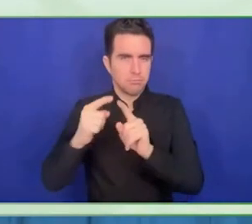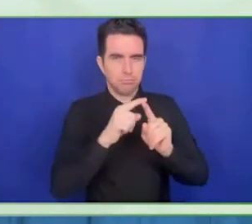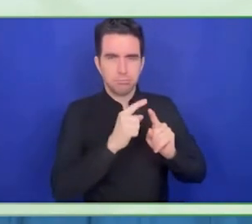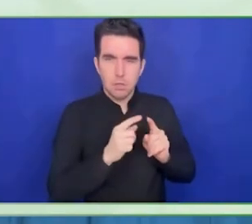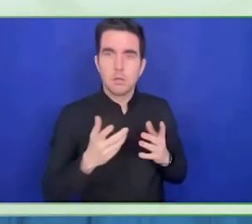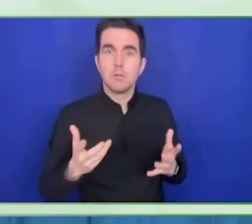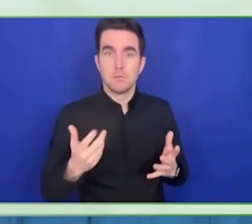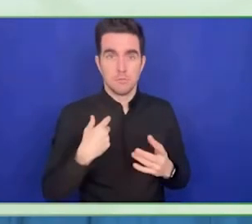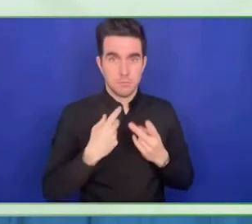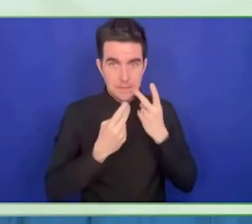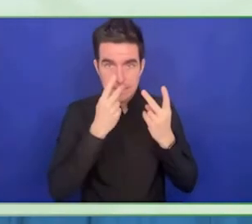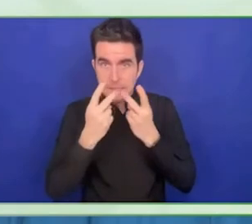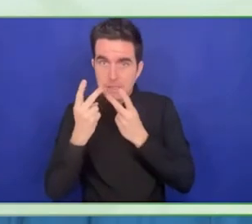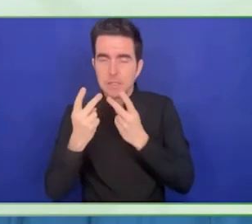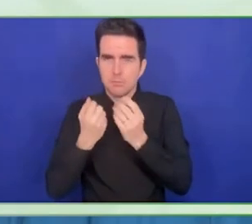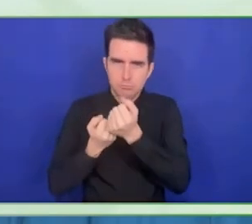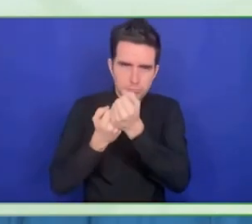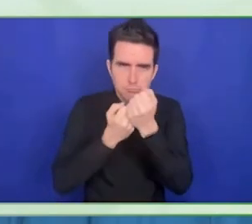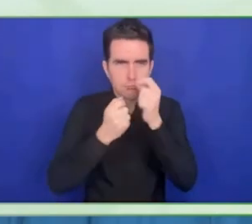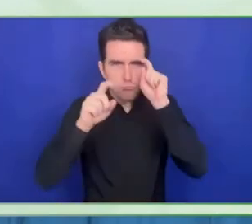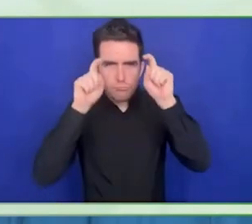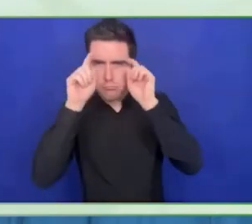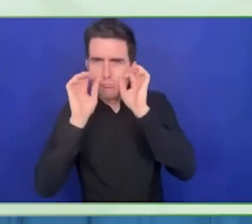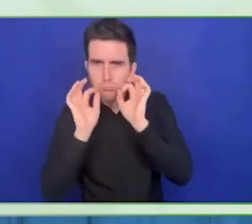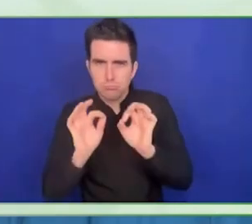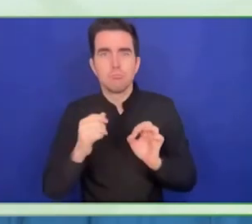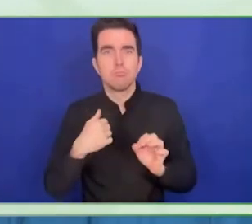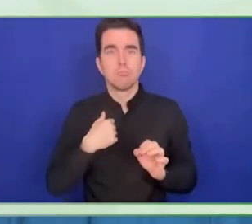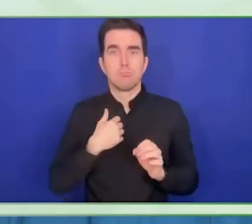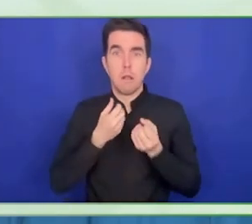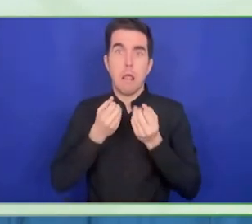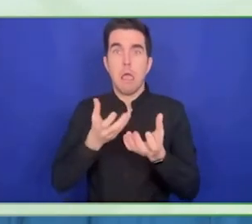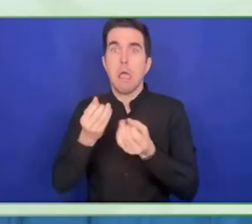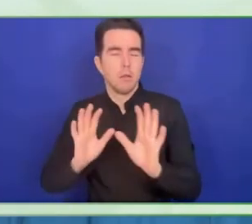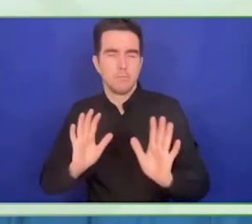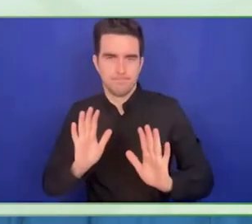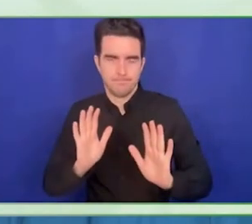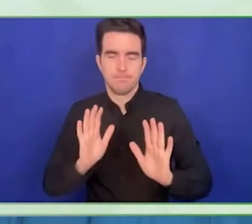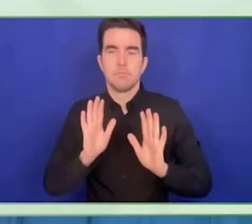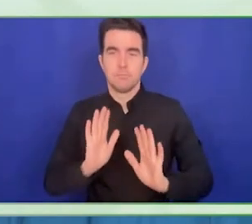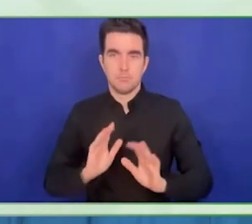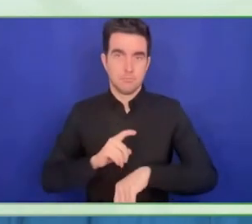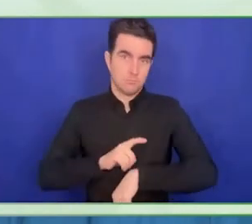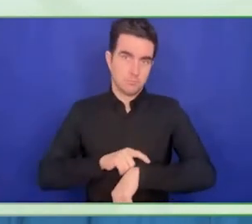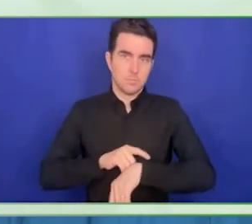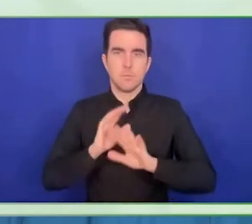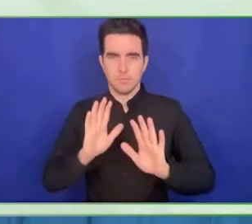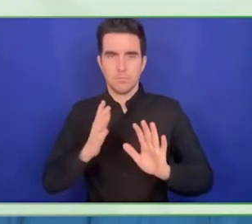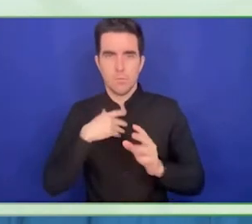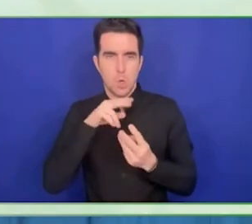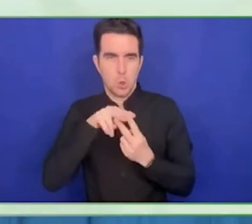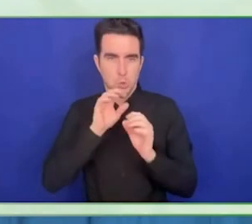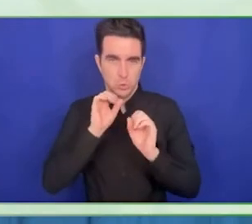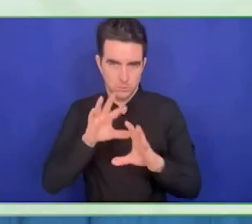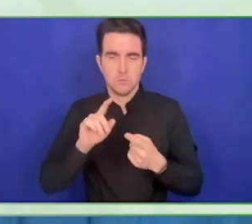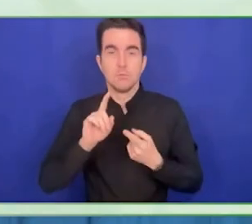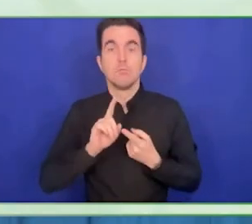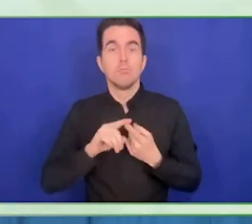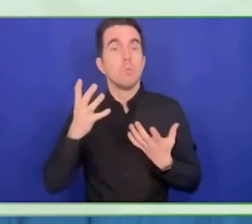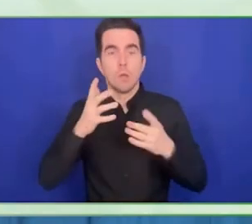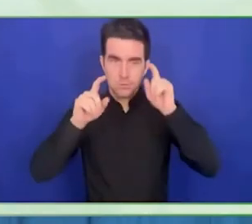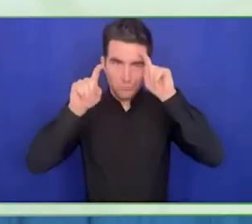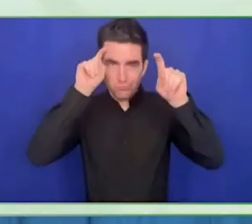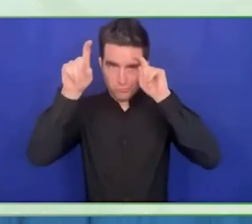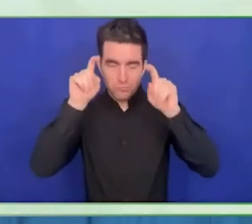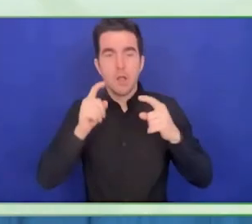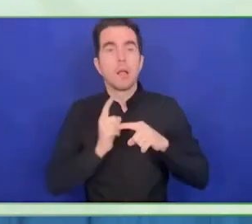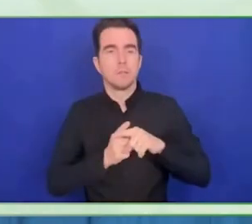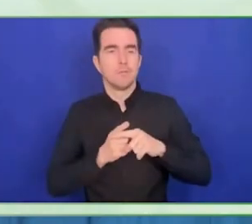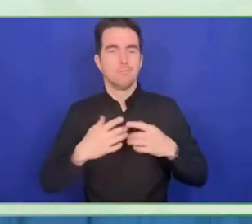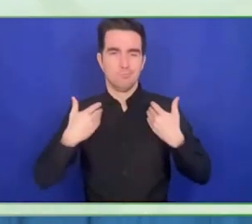by creatives which is a creative studio in which disabilities and